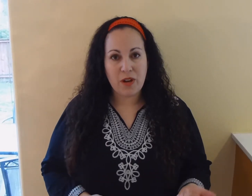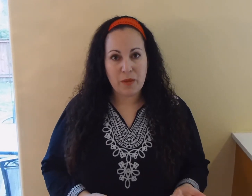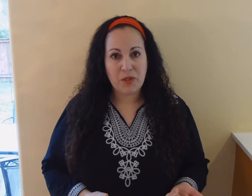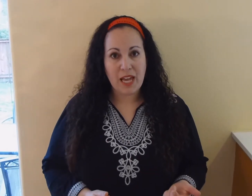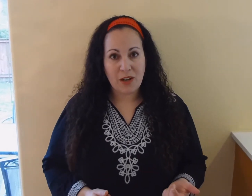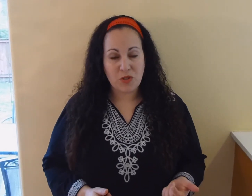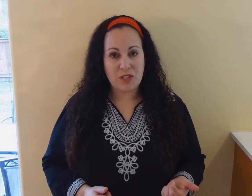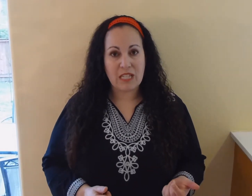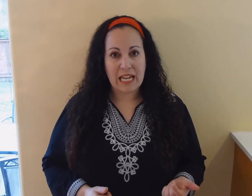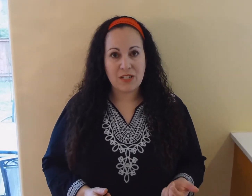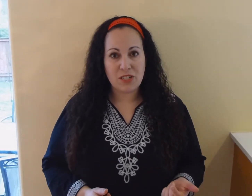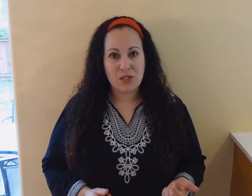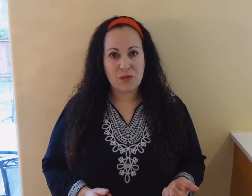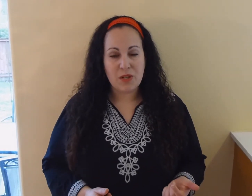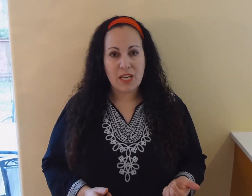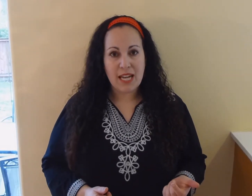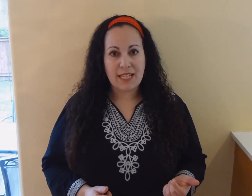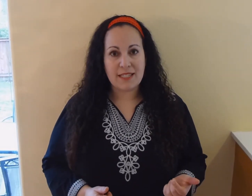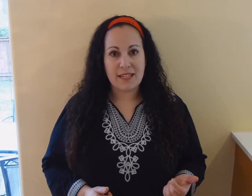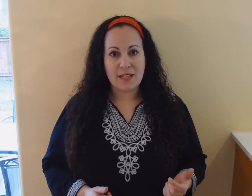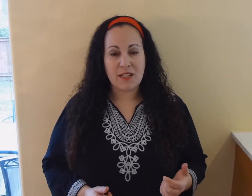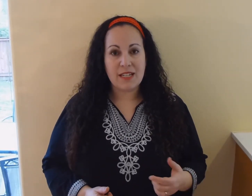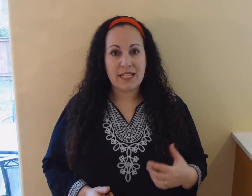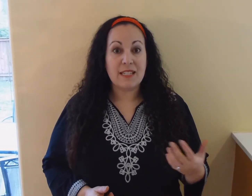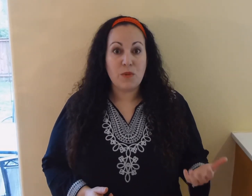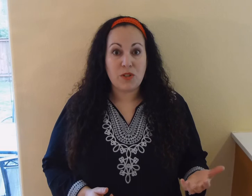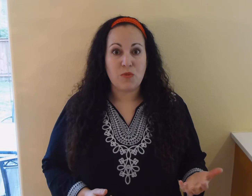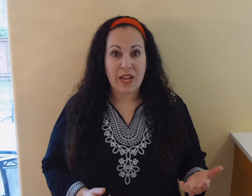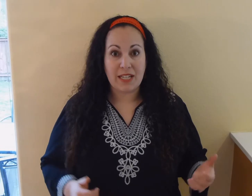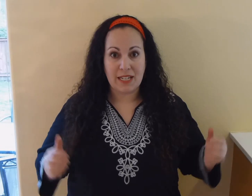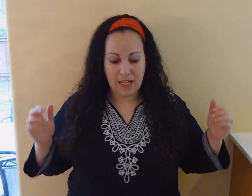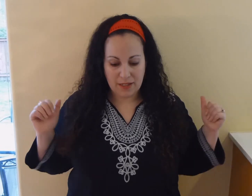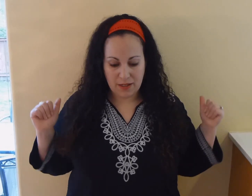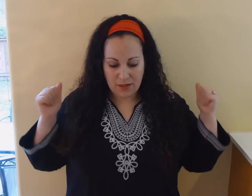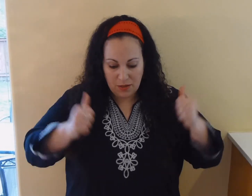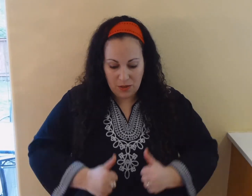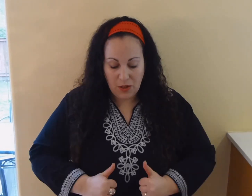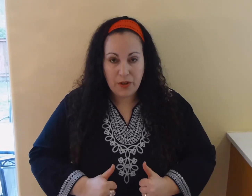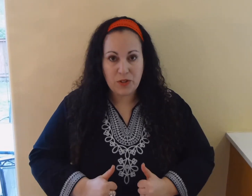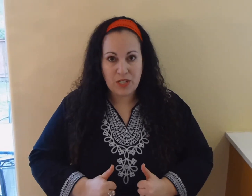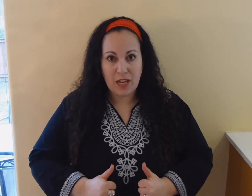they're able to actually sign to you it's a easy one to recognize so they'll understand